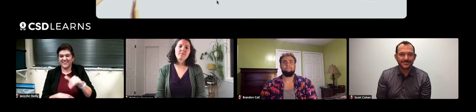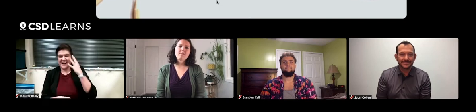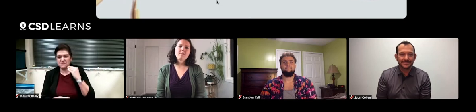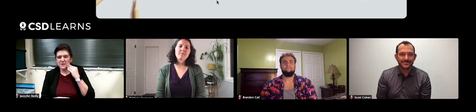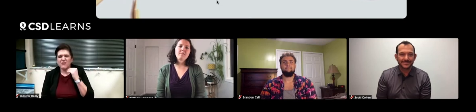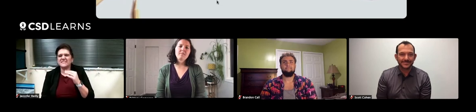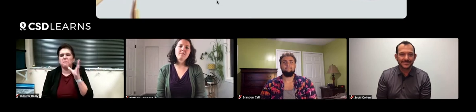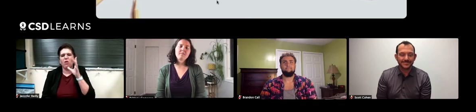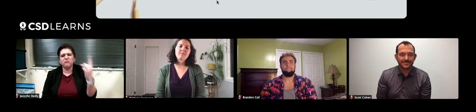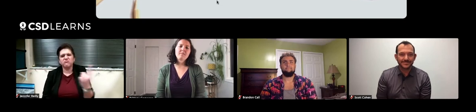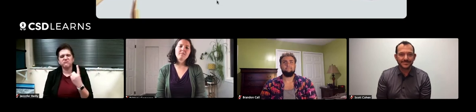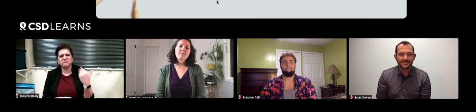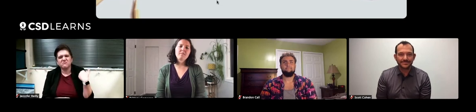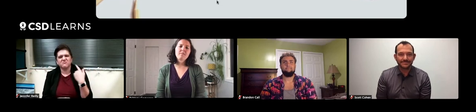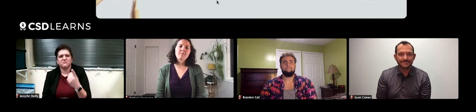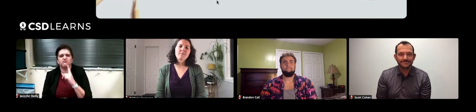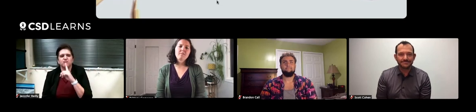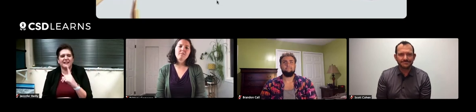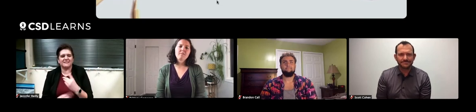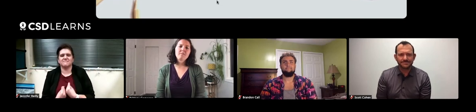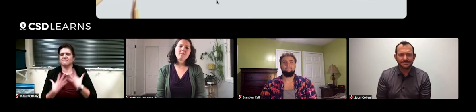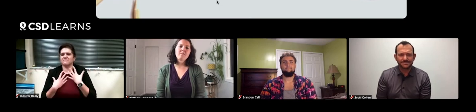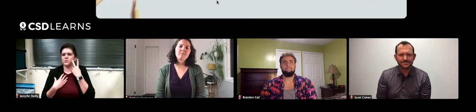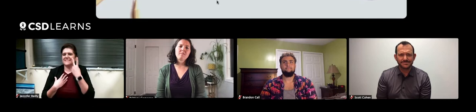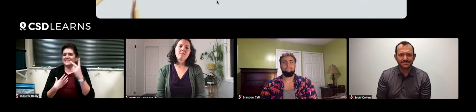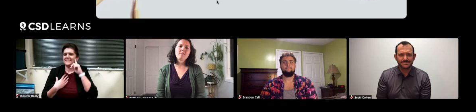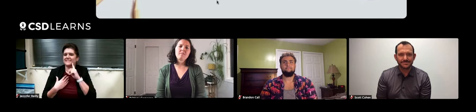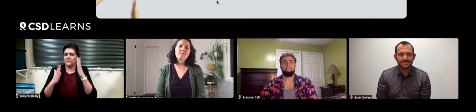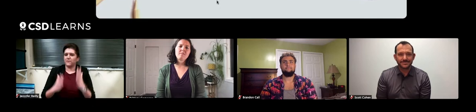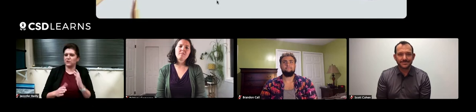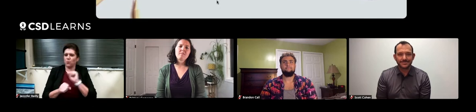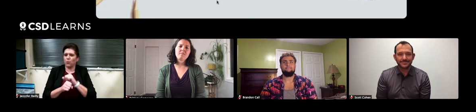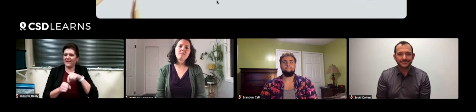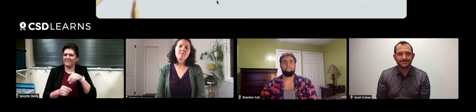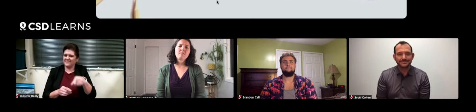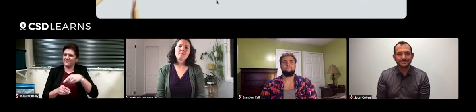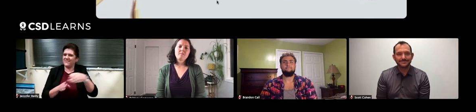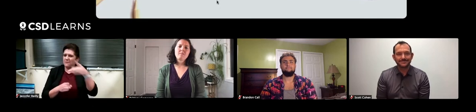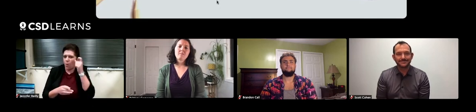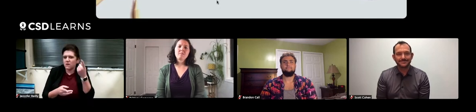Afterwards, the mother approached me and said that it was so inspiring for her to see a deaf person working in this field